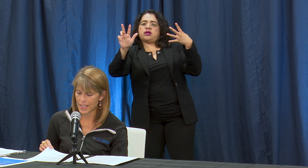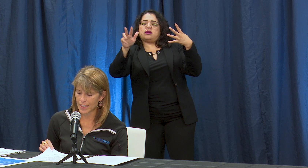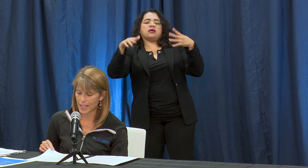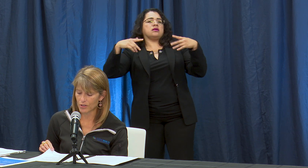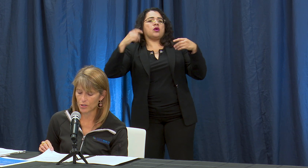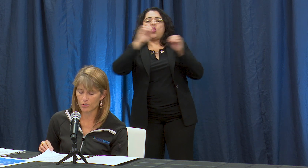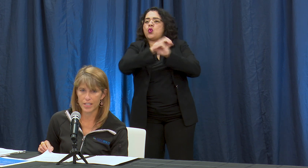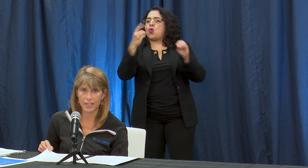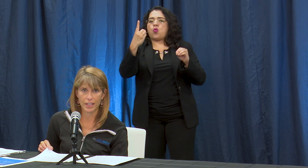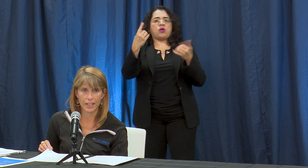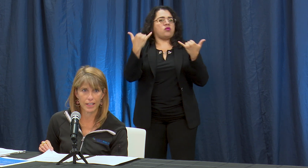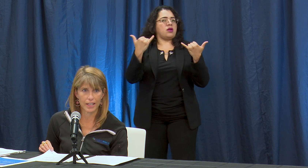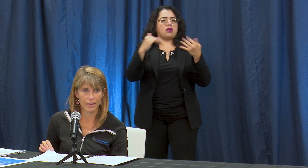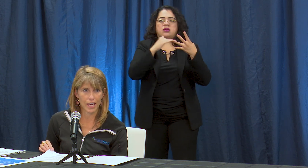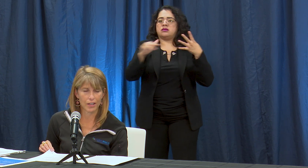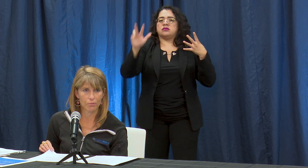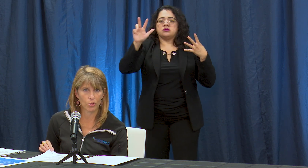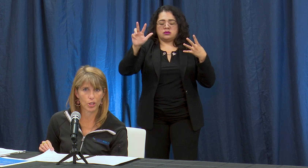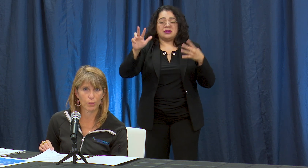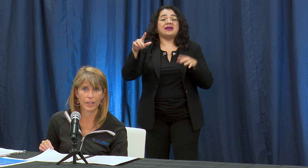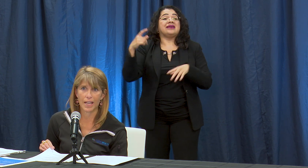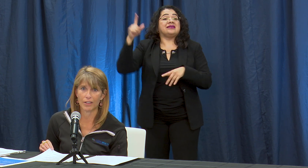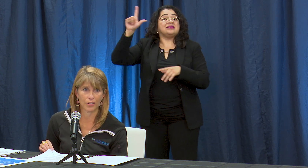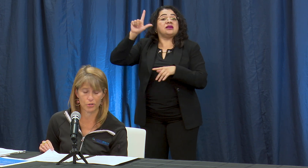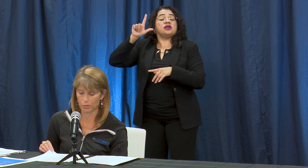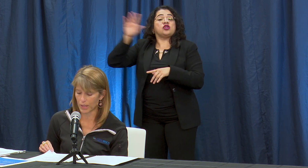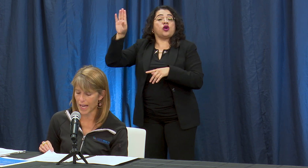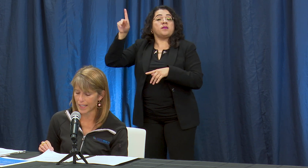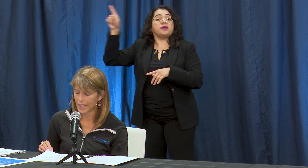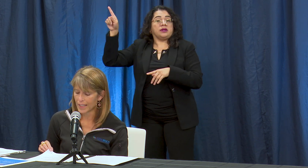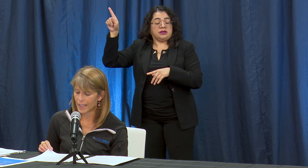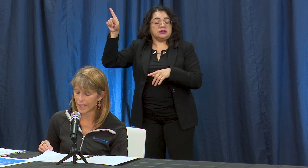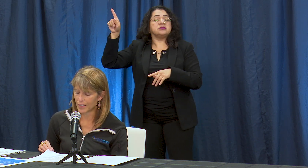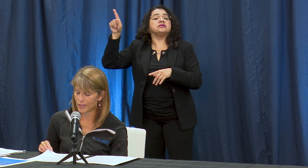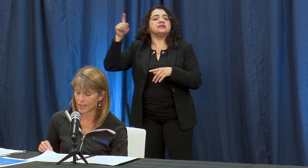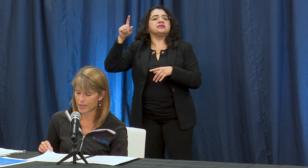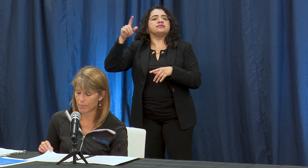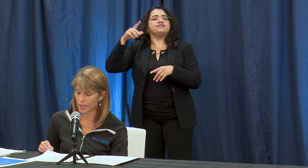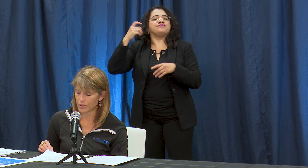announced new criteria that allowed more urban counties to apply and to be able